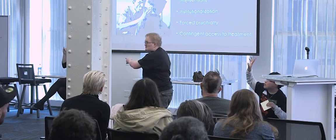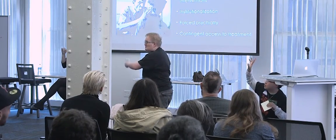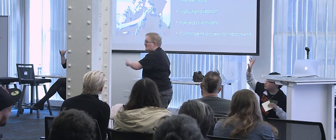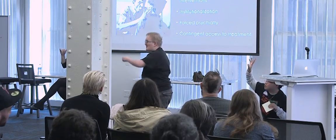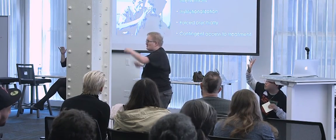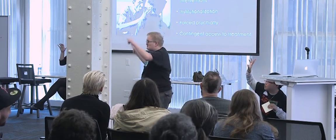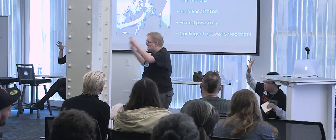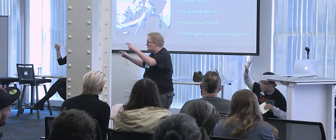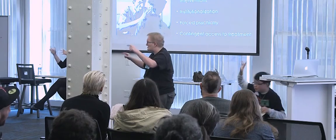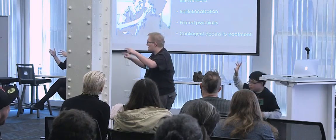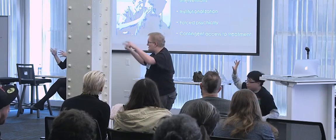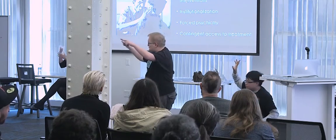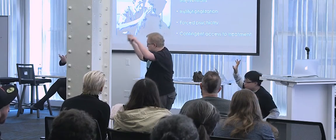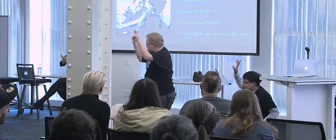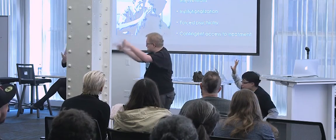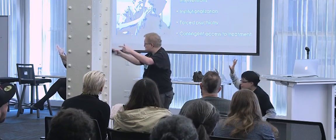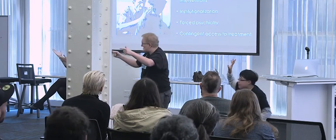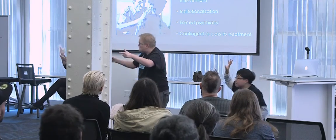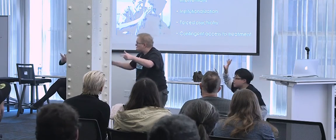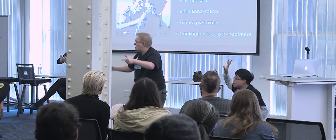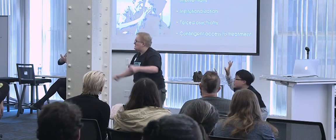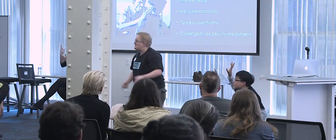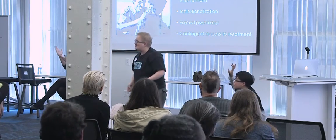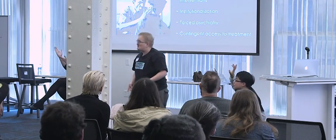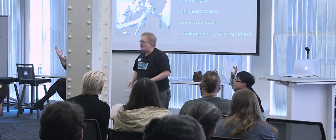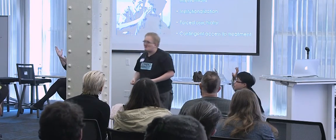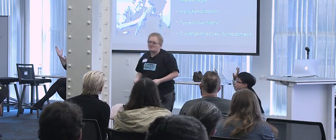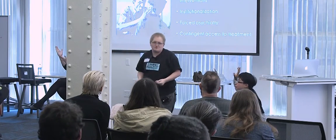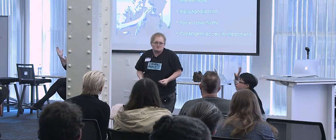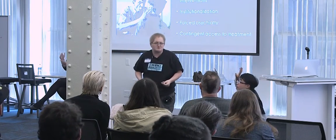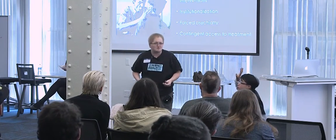and down the line are programs used in everyday - sorry?